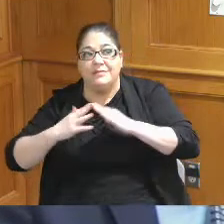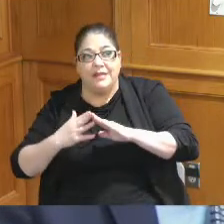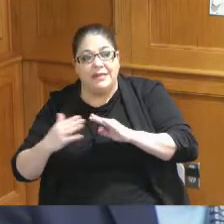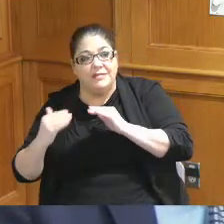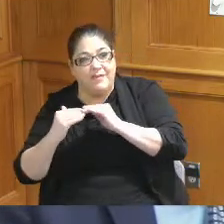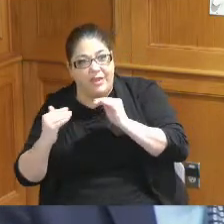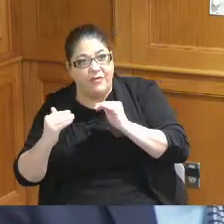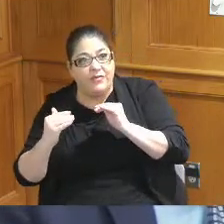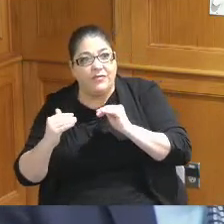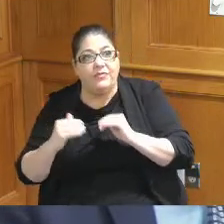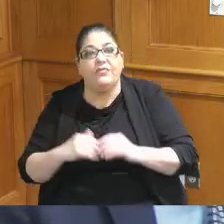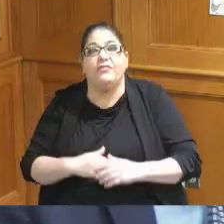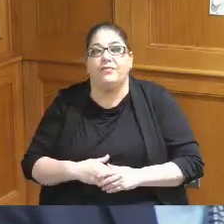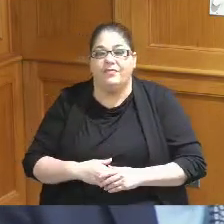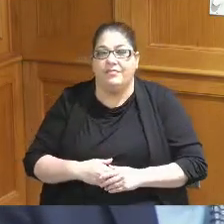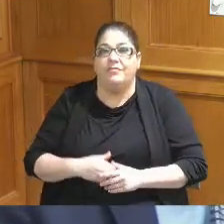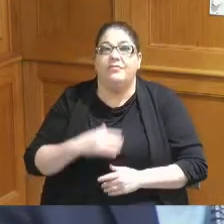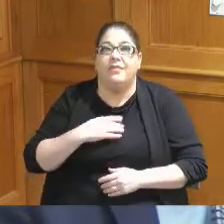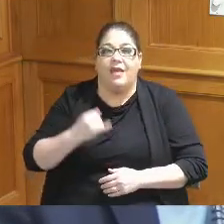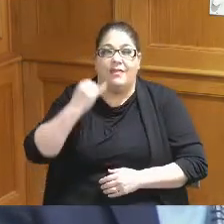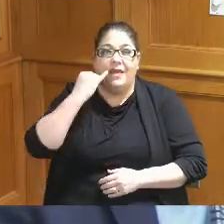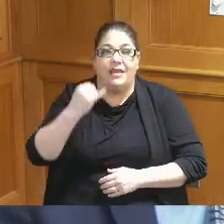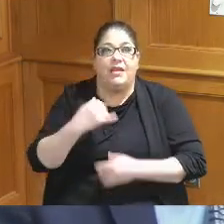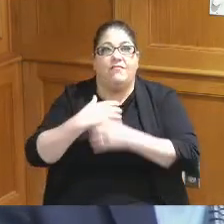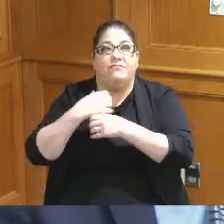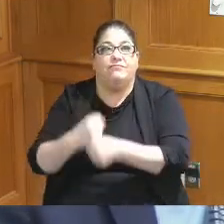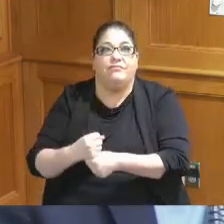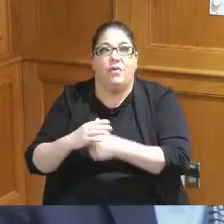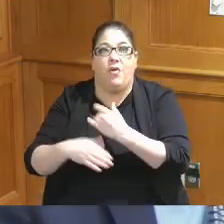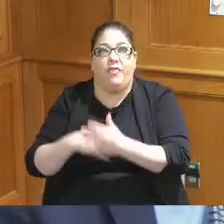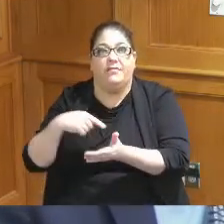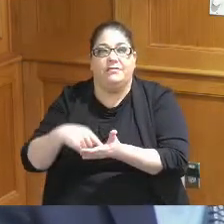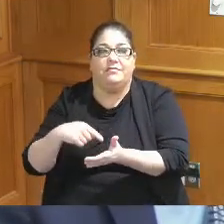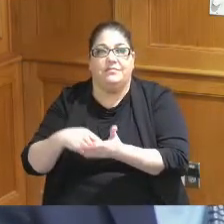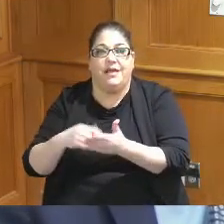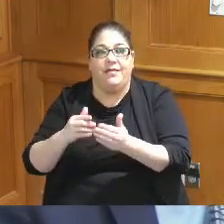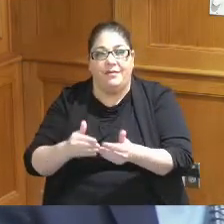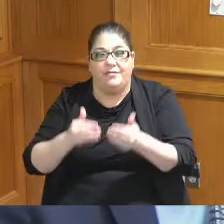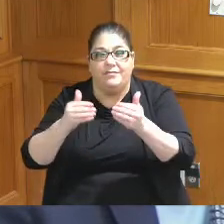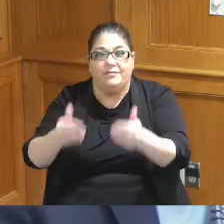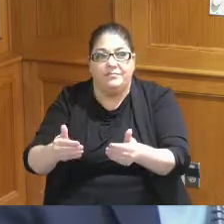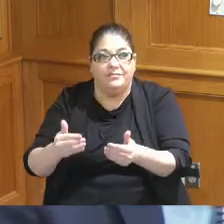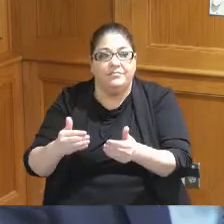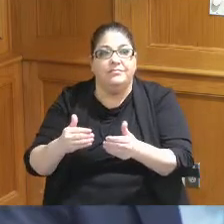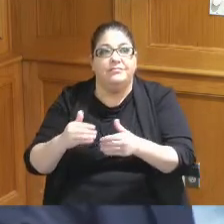that I like the idea of consolidating all the debt and moving forward collectively as the city and